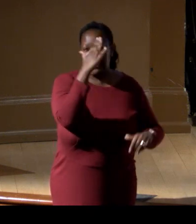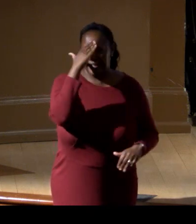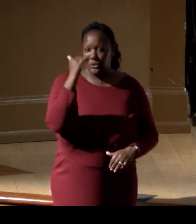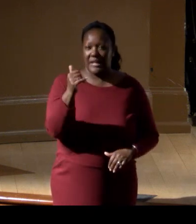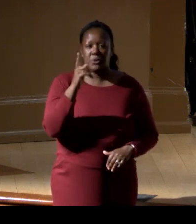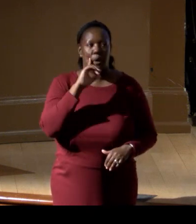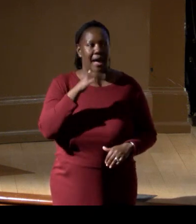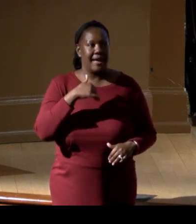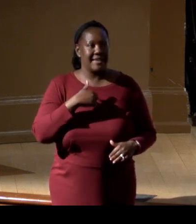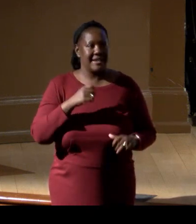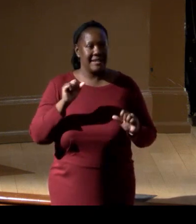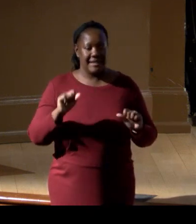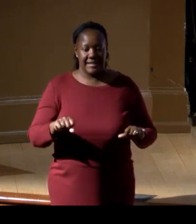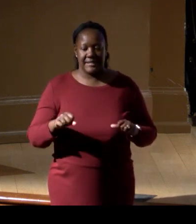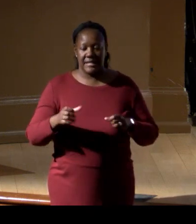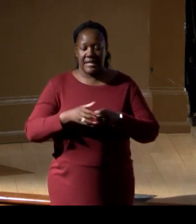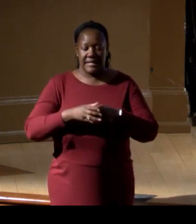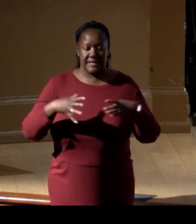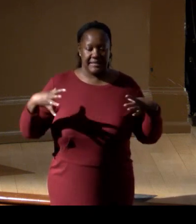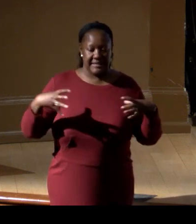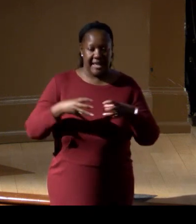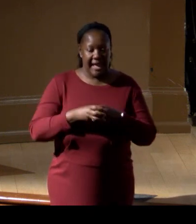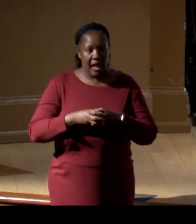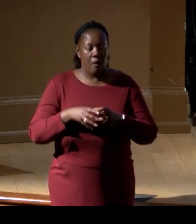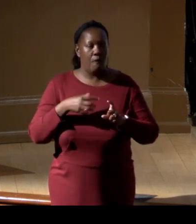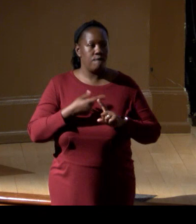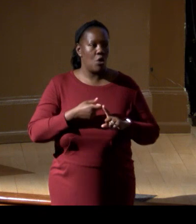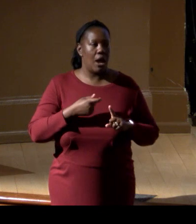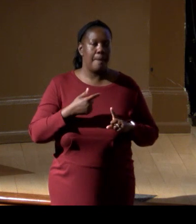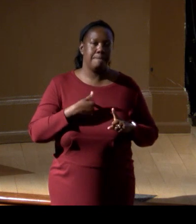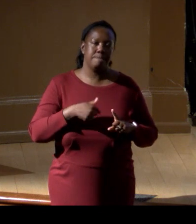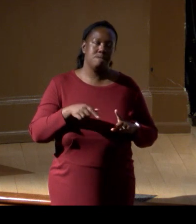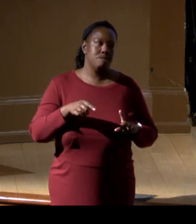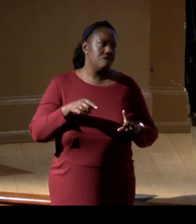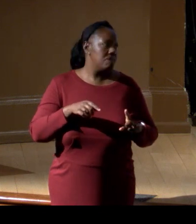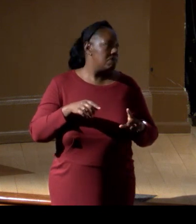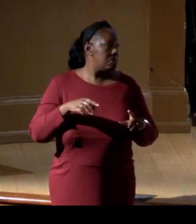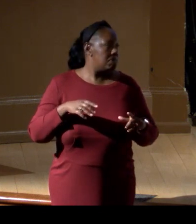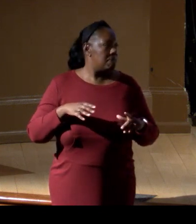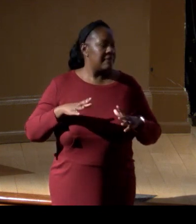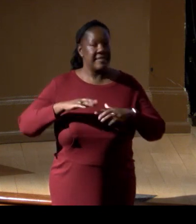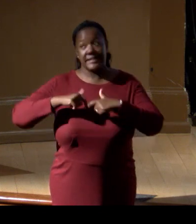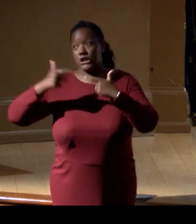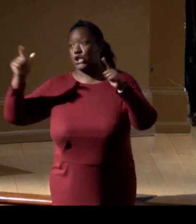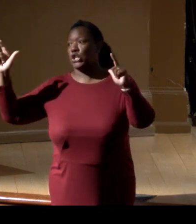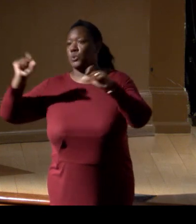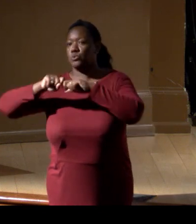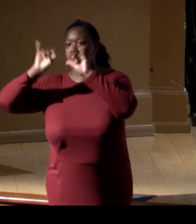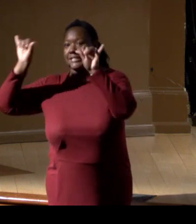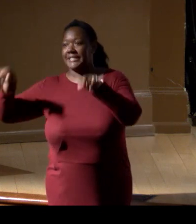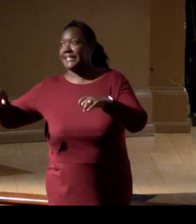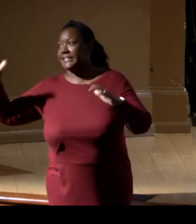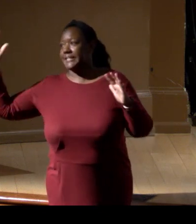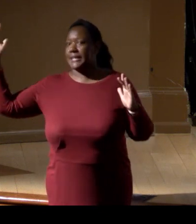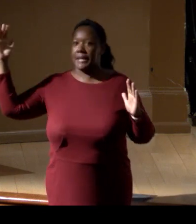to scale from these ecosystem level down to the, as you say, the molecular level. But it's cutting-edge research still.